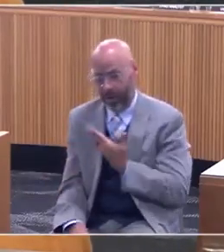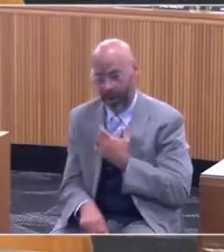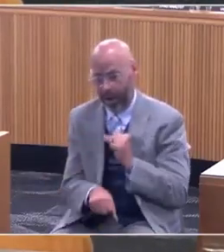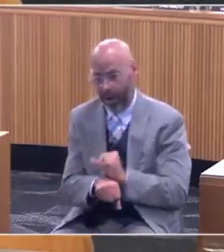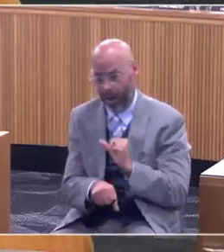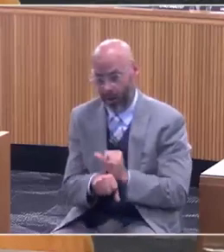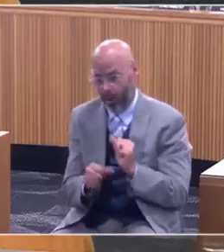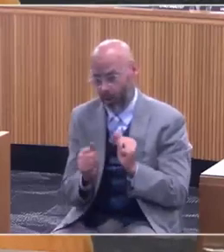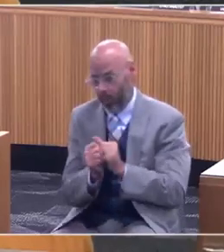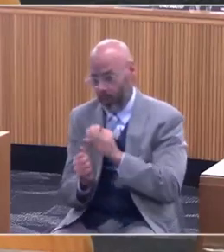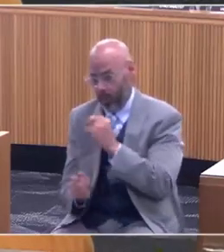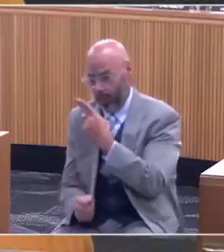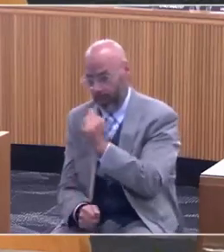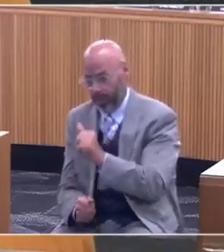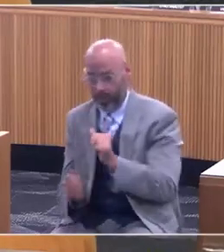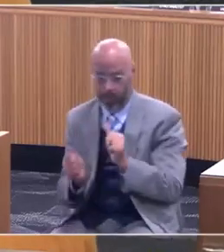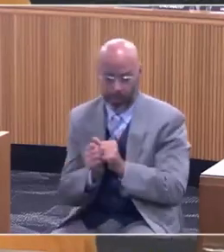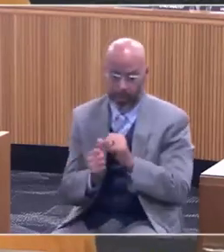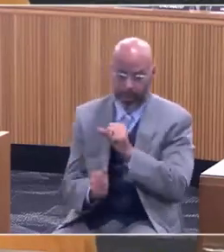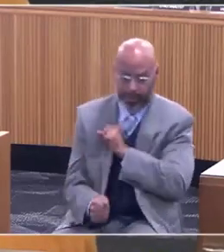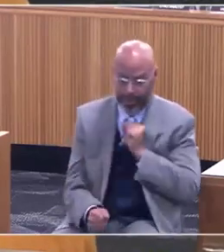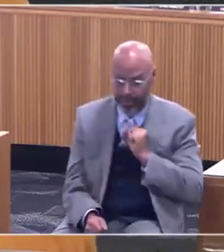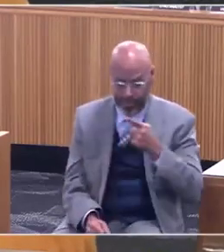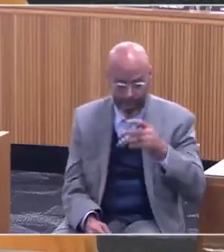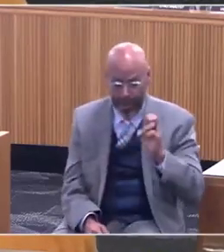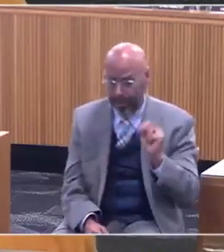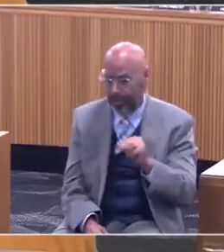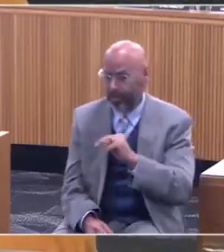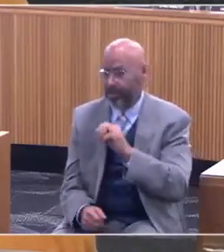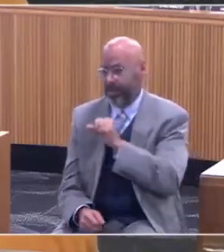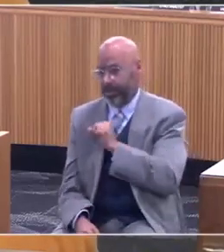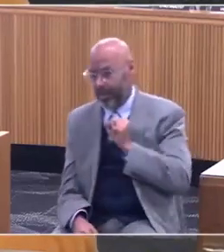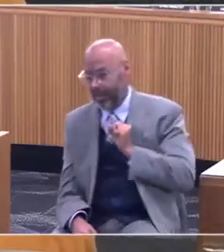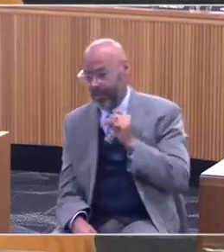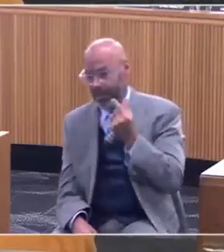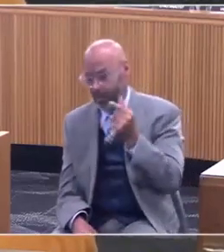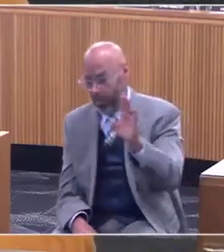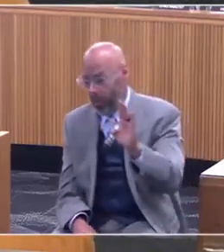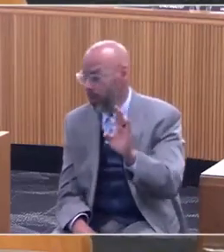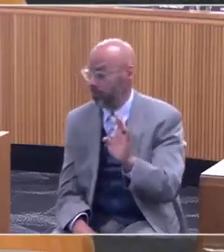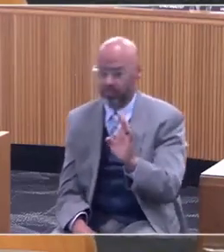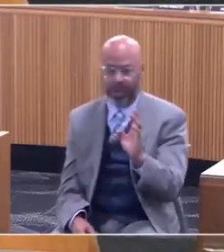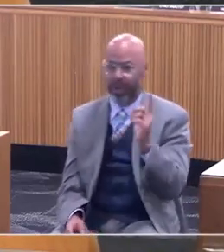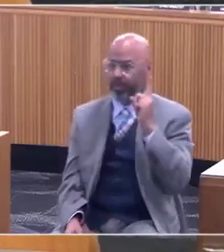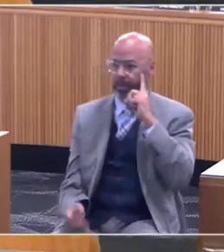with the Health Authority Senator Patterson and Senator Gelser. I think that we have reached a point